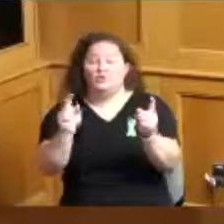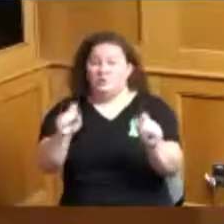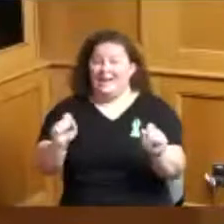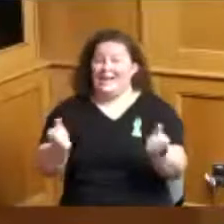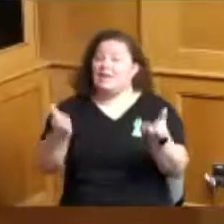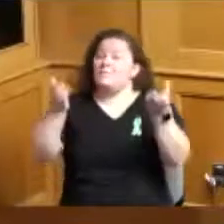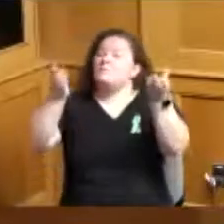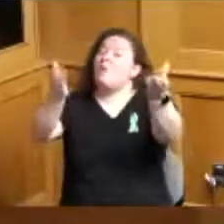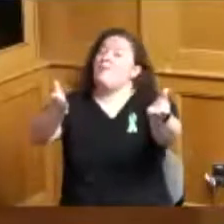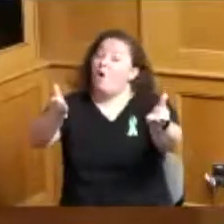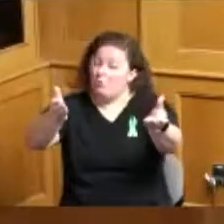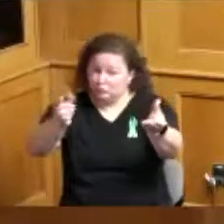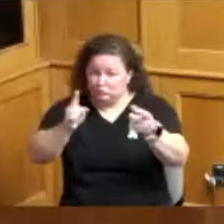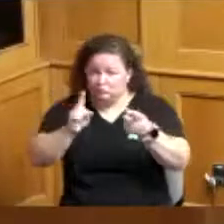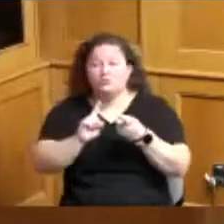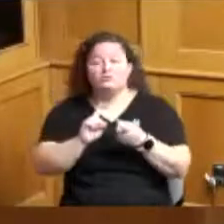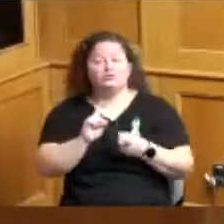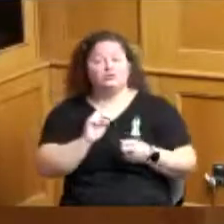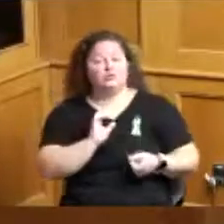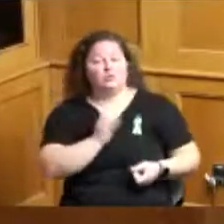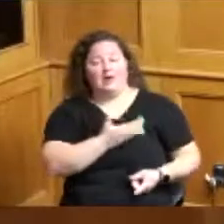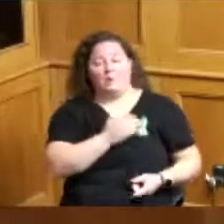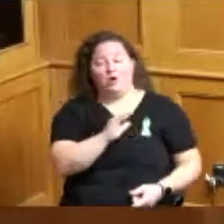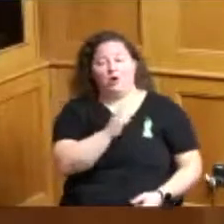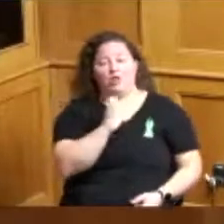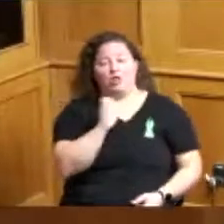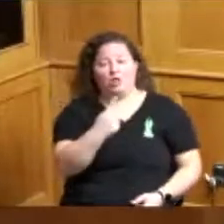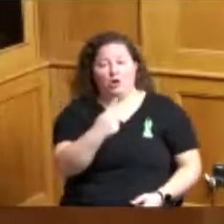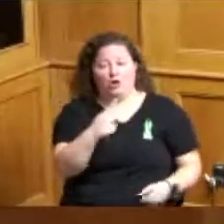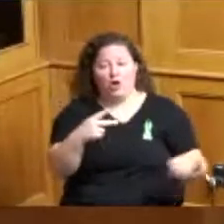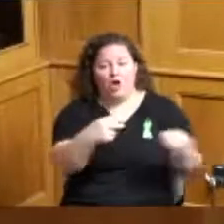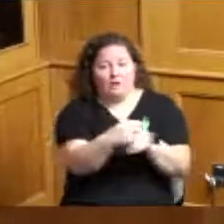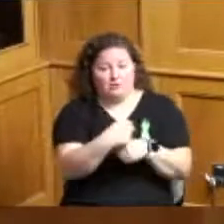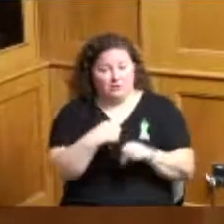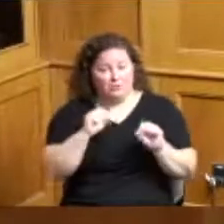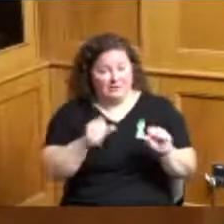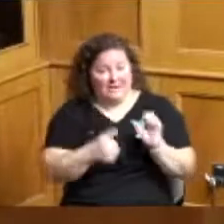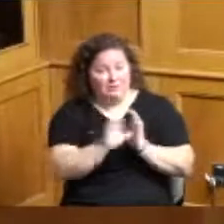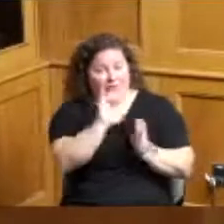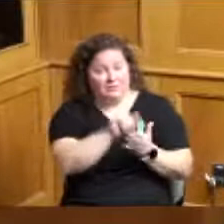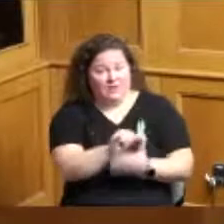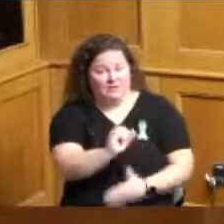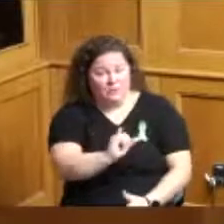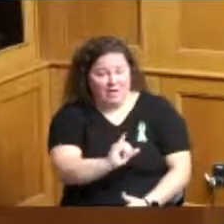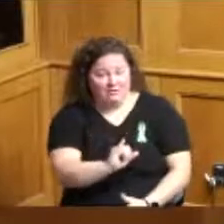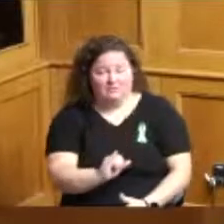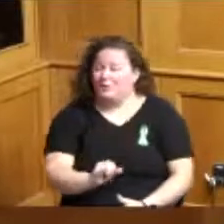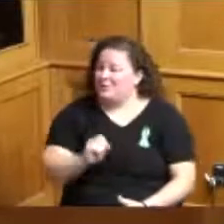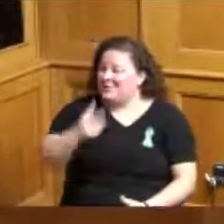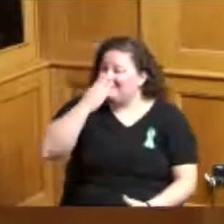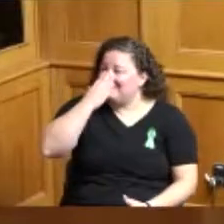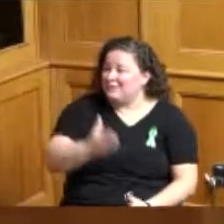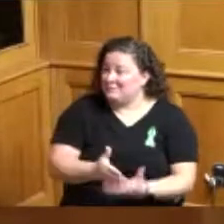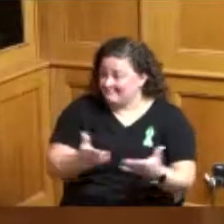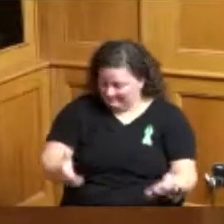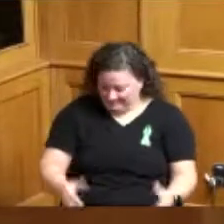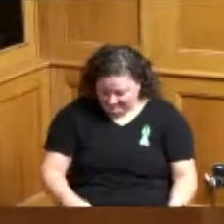to the clerk's office and we can take a look at that yes ma'am thank you very good Megan Cummings